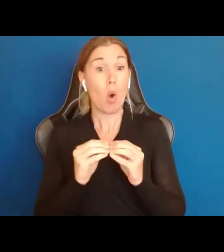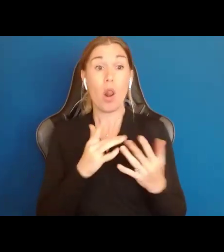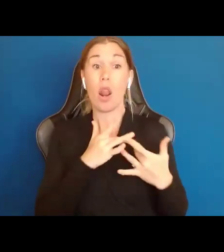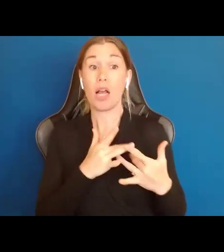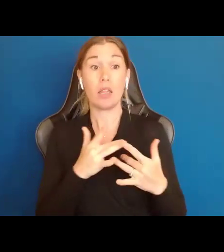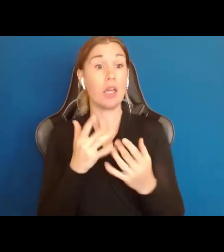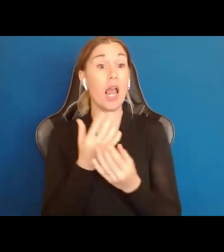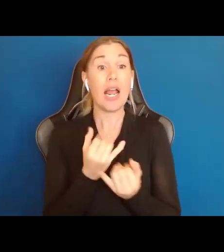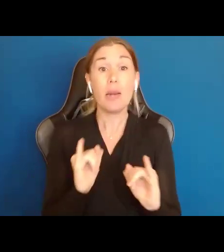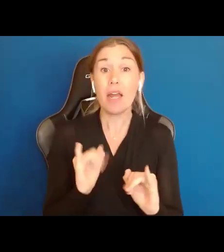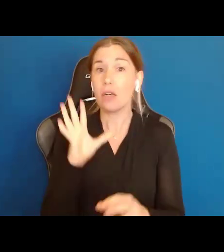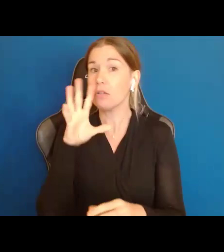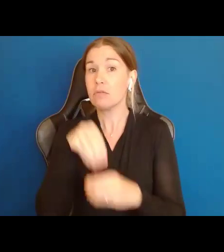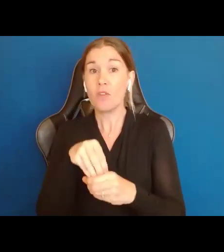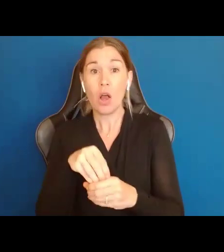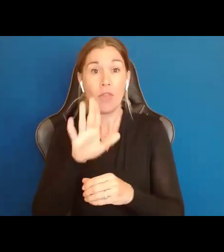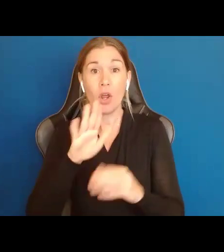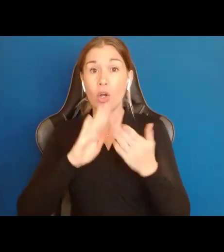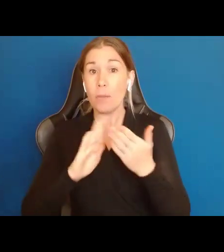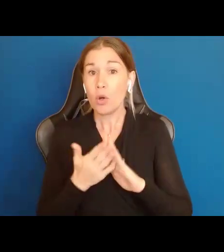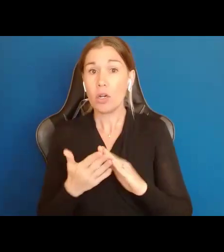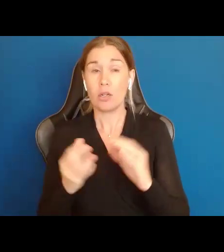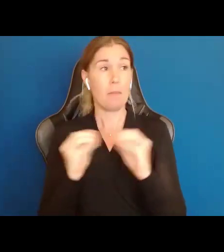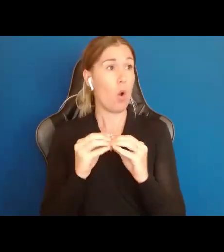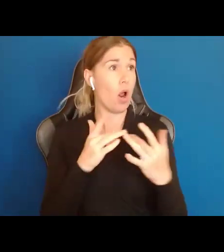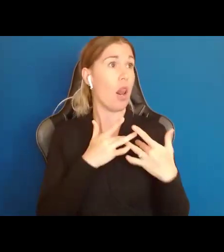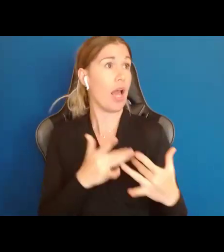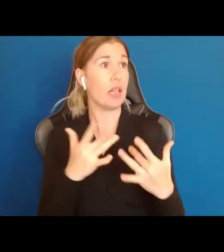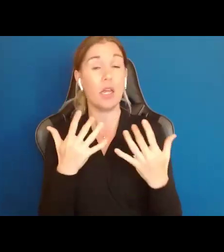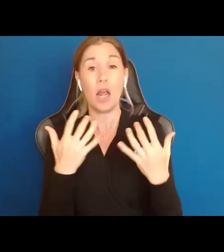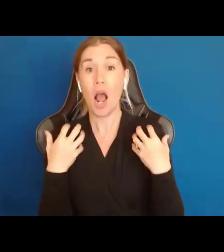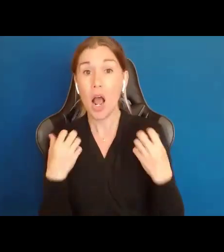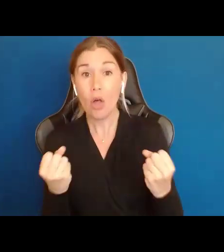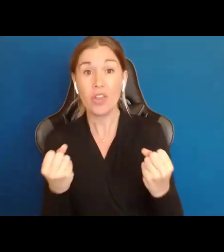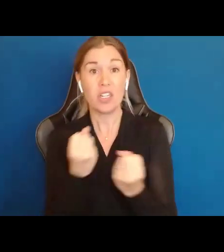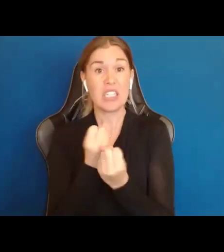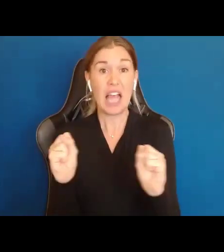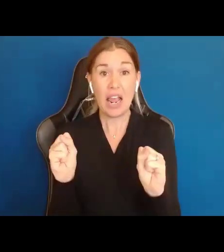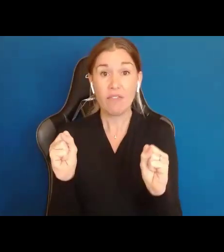in their communities. More likely to be healthier and safer. And here is something else that is incredibly